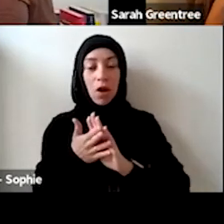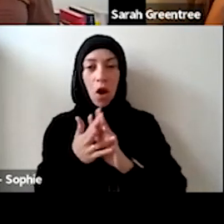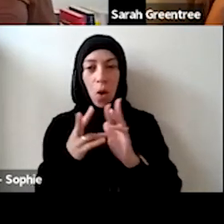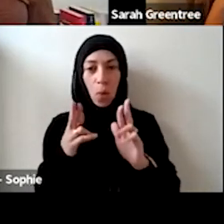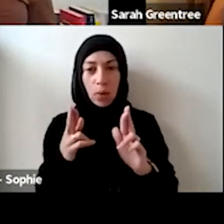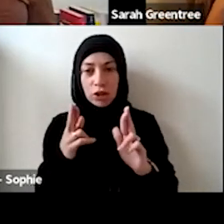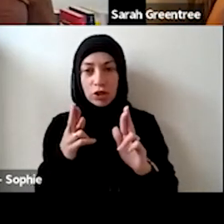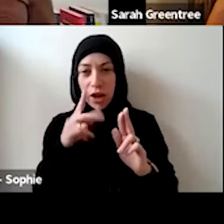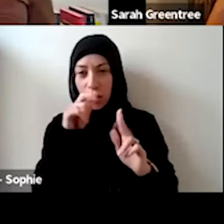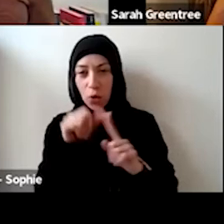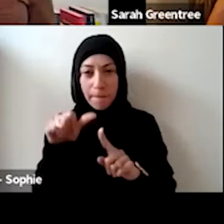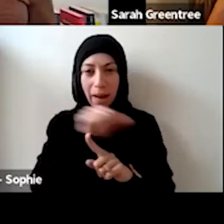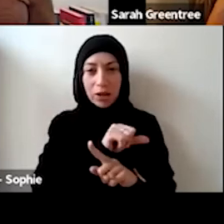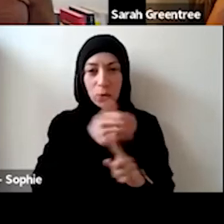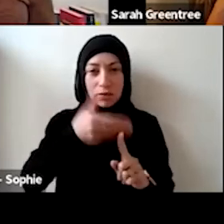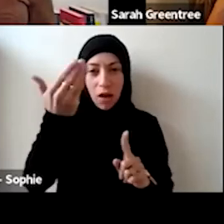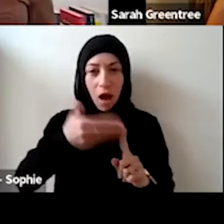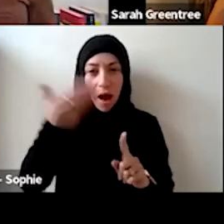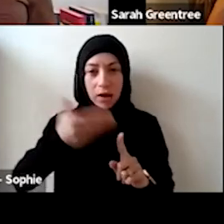to that slide. And what – I wish I could get back to the slide, and the criteria. Bear with me.